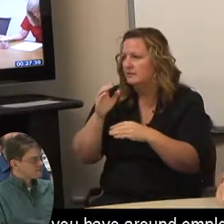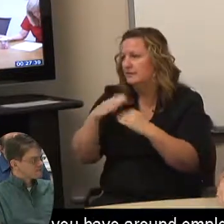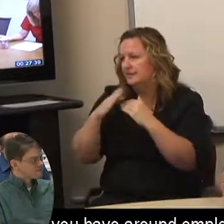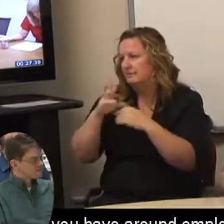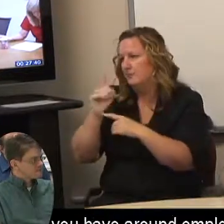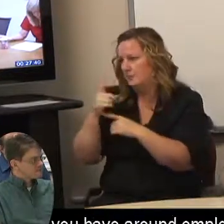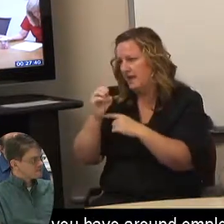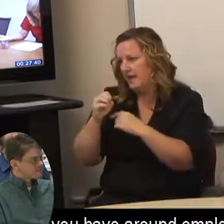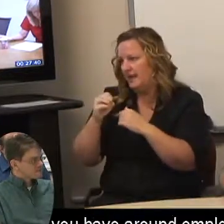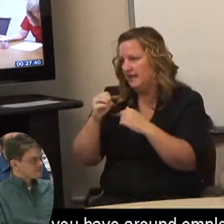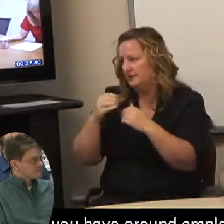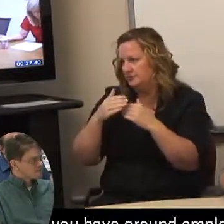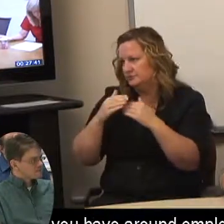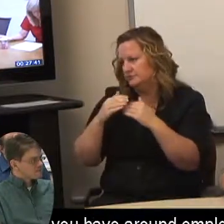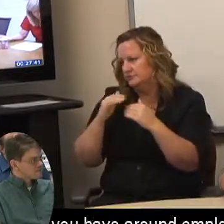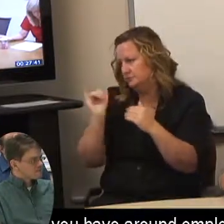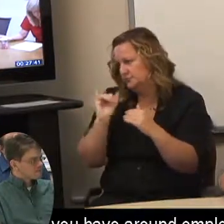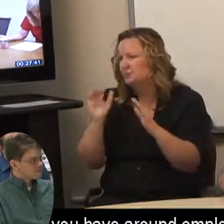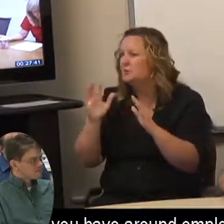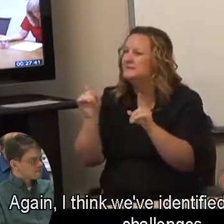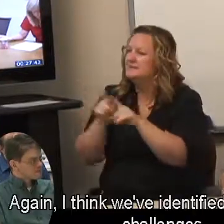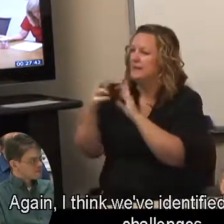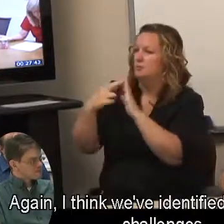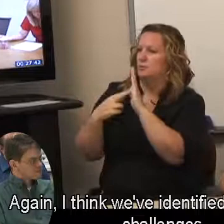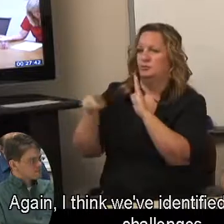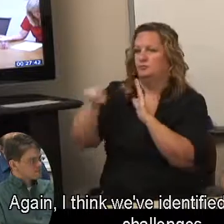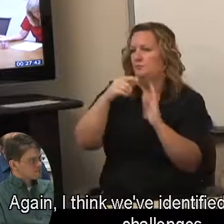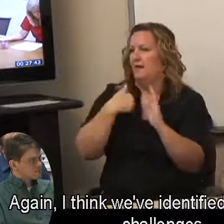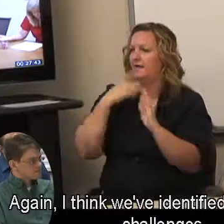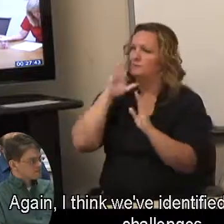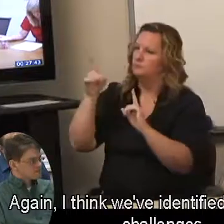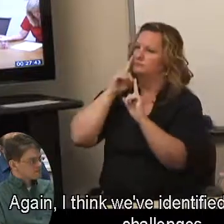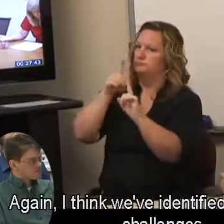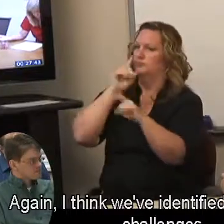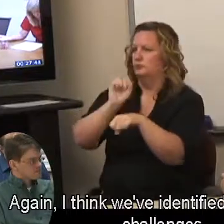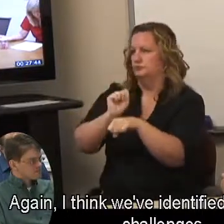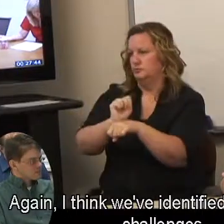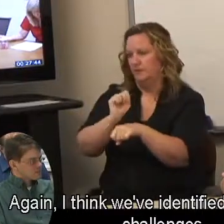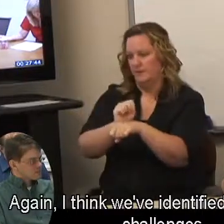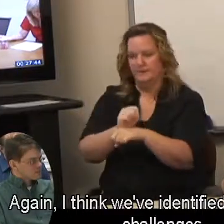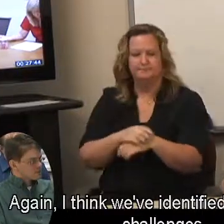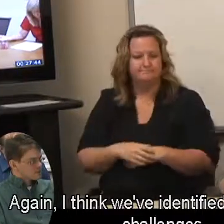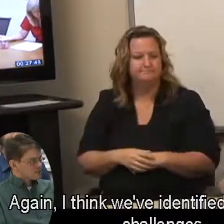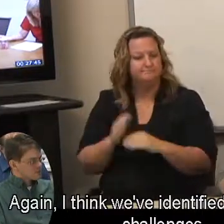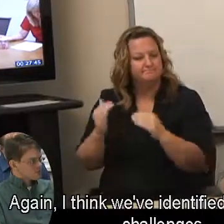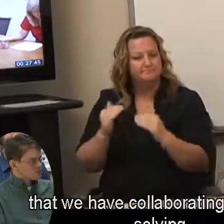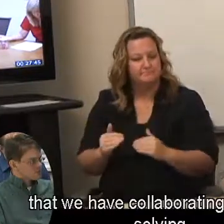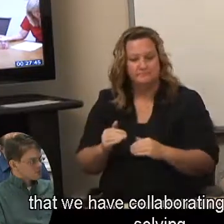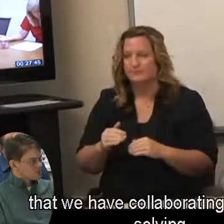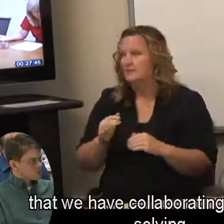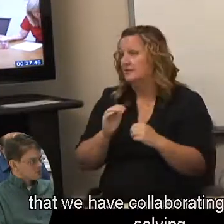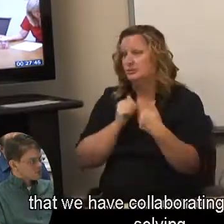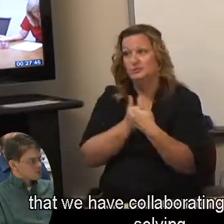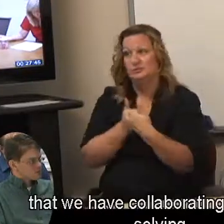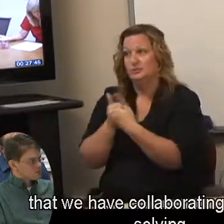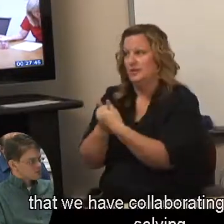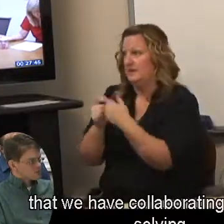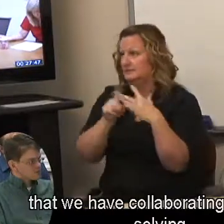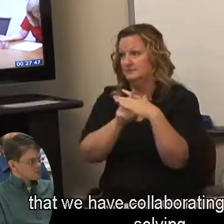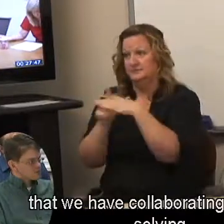you have around employment. Again, I think we've identified some of the challenges that we have collaborating, problem-solving,